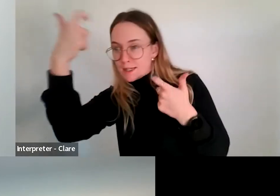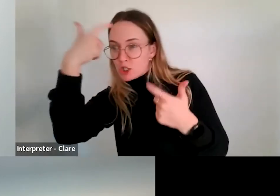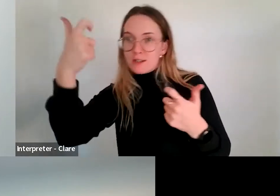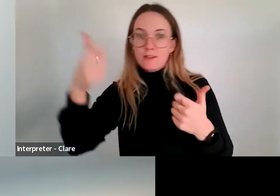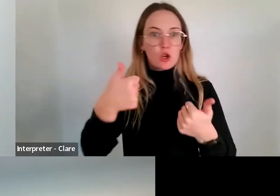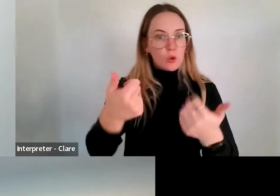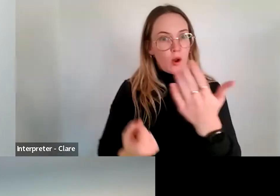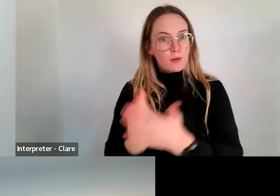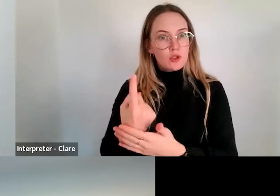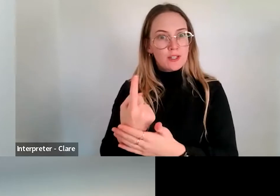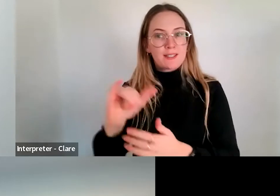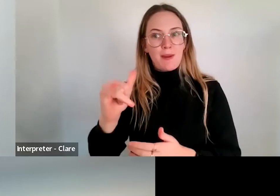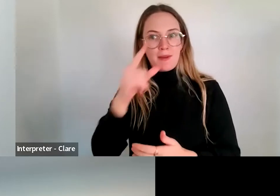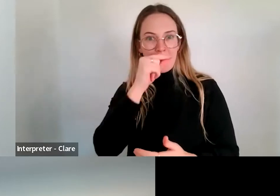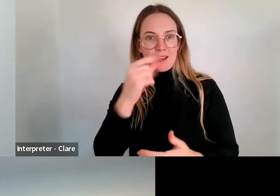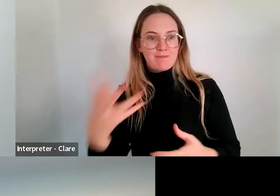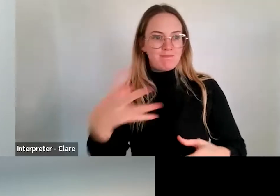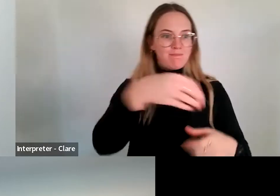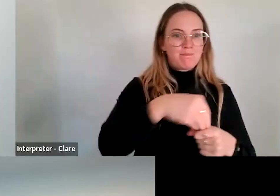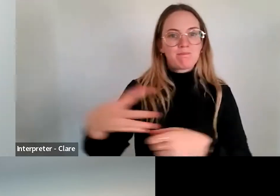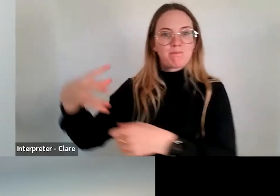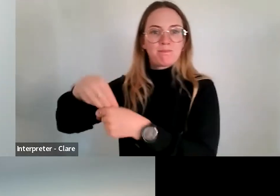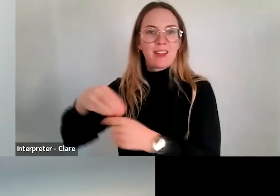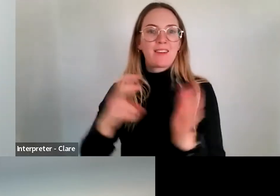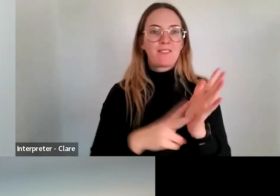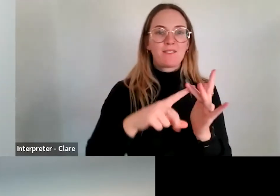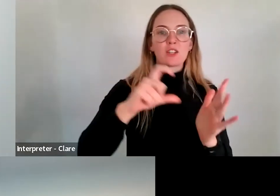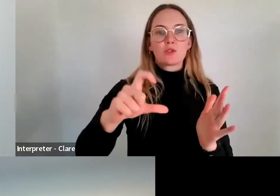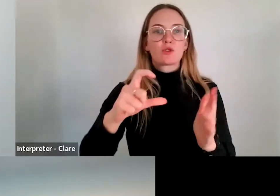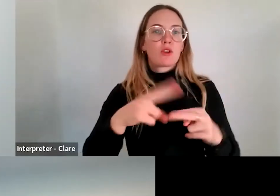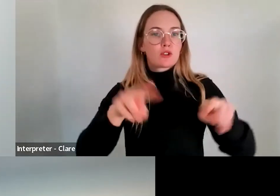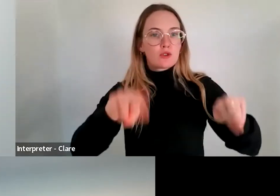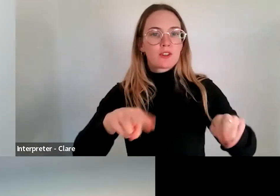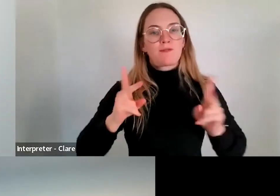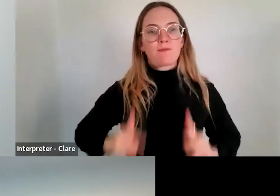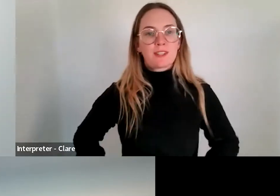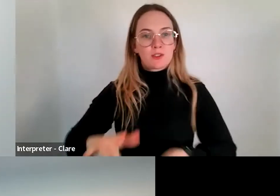specifically support the Victorian circus and physical theatre sector. So